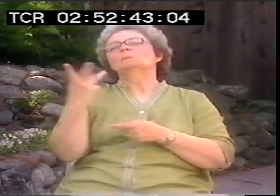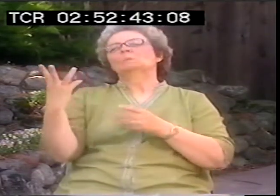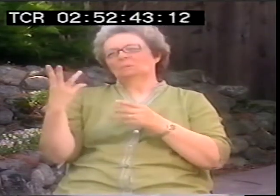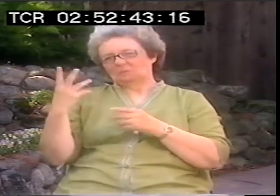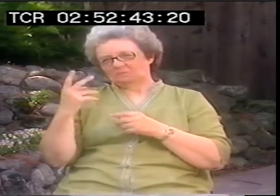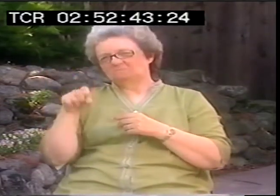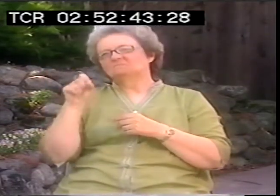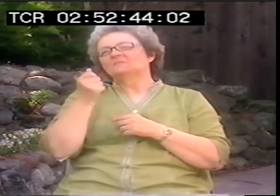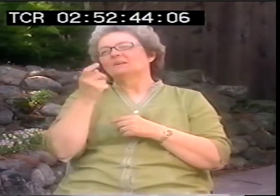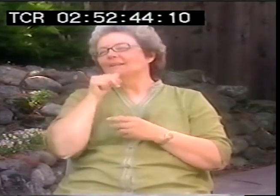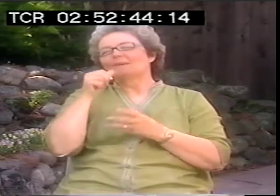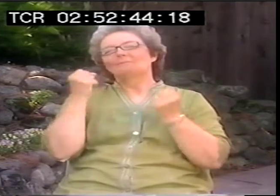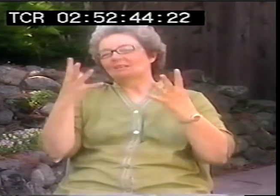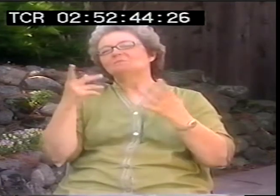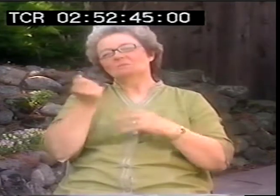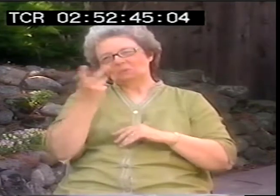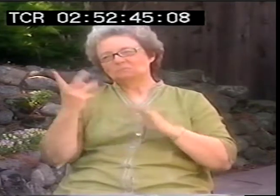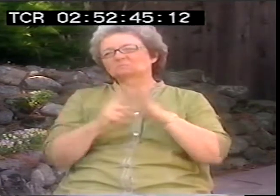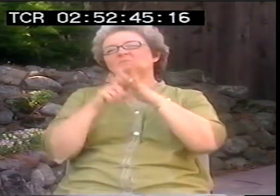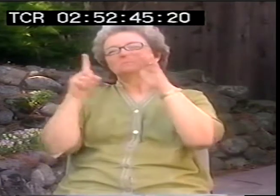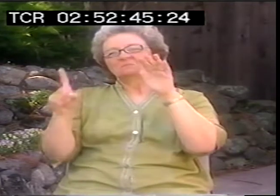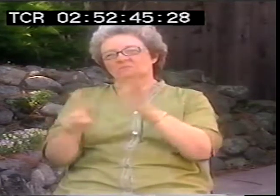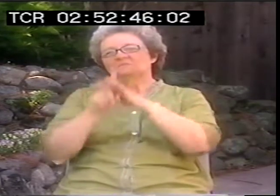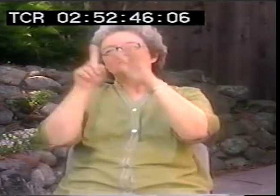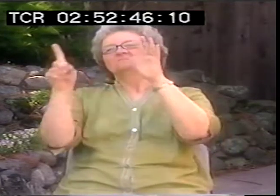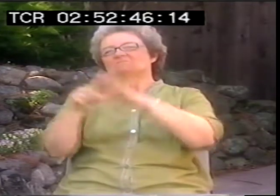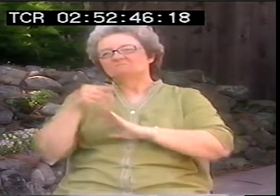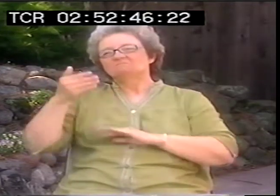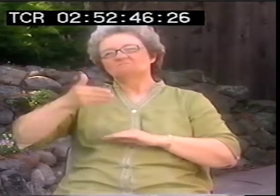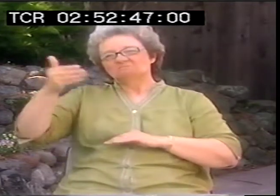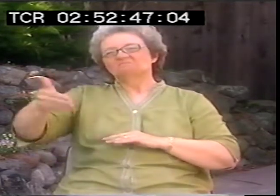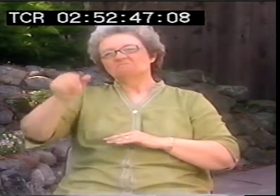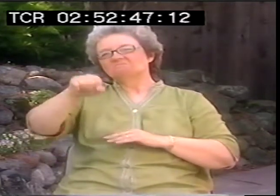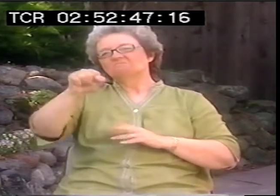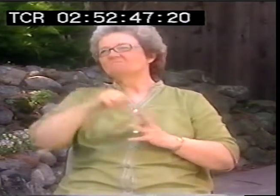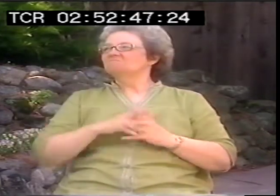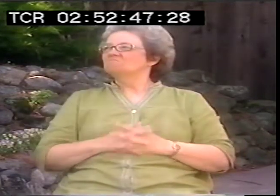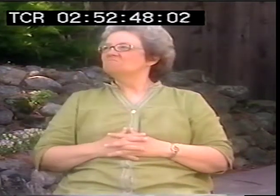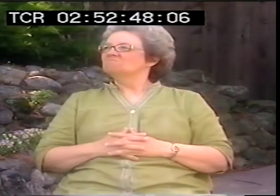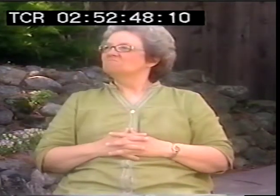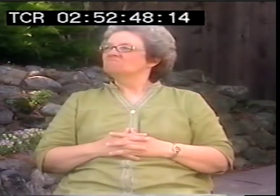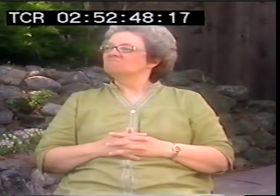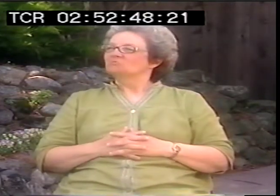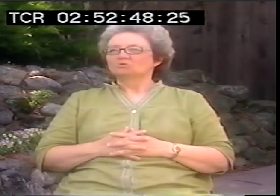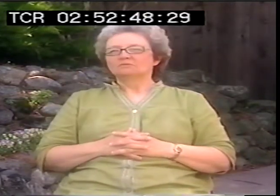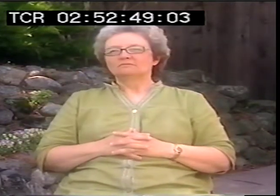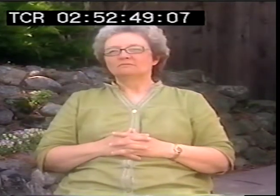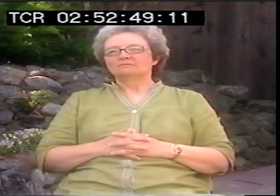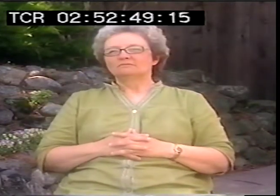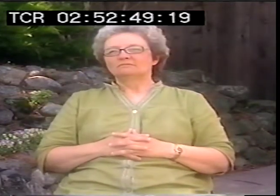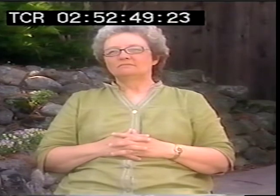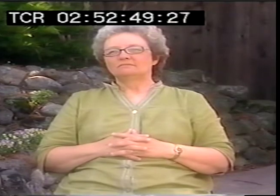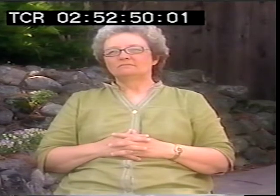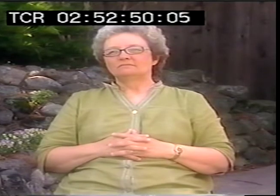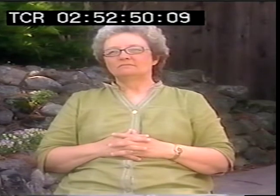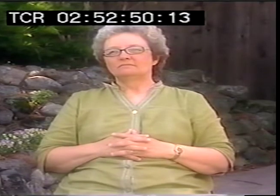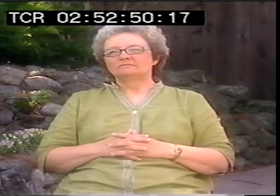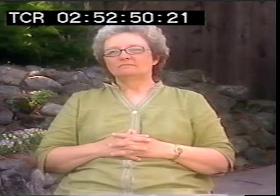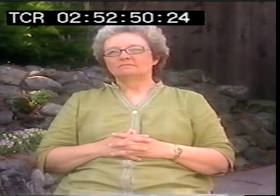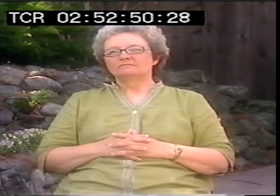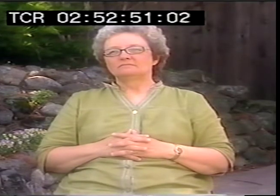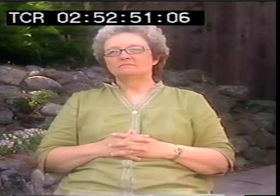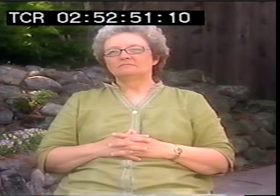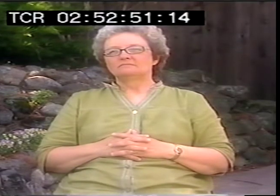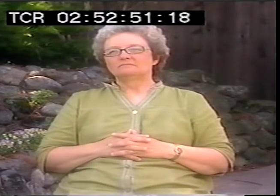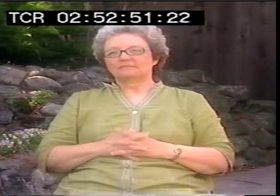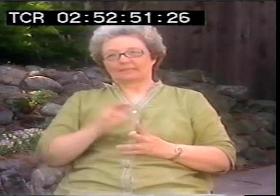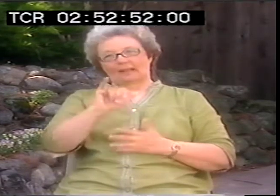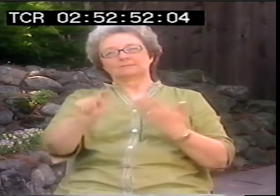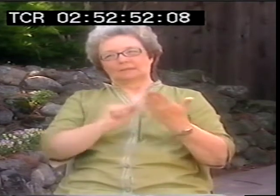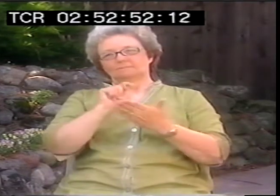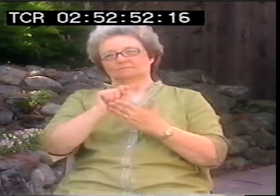I just create them now from time to time.